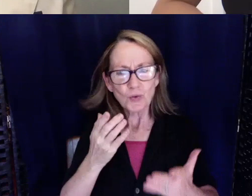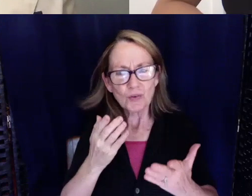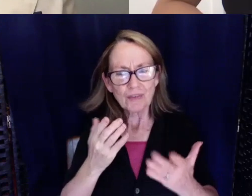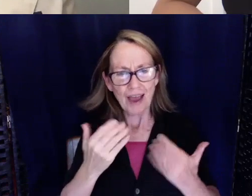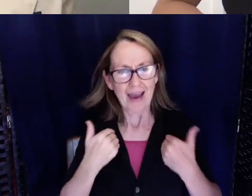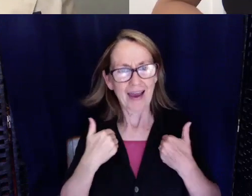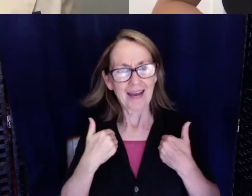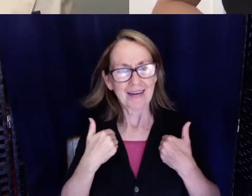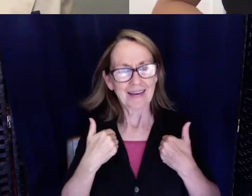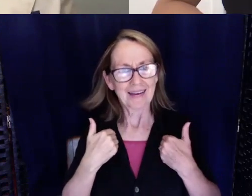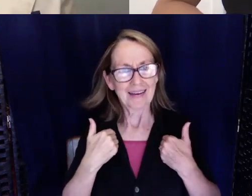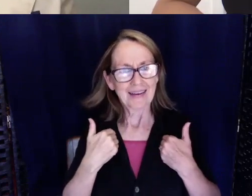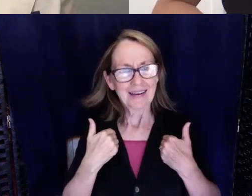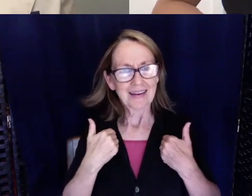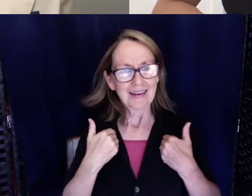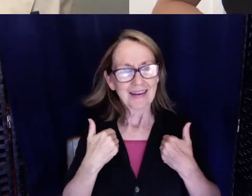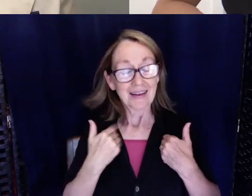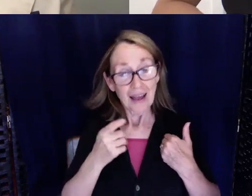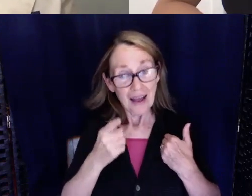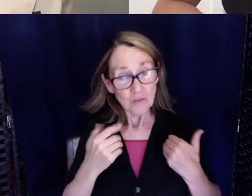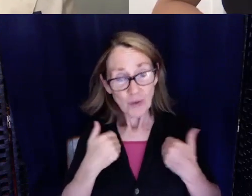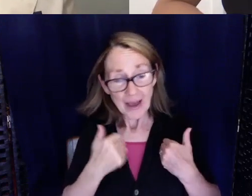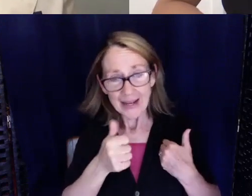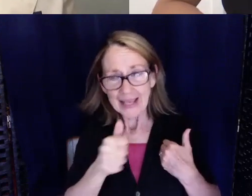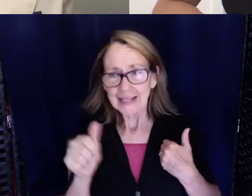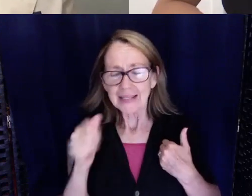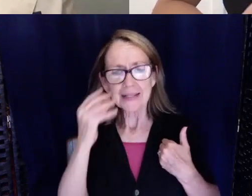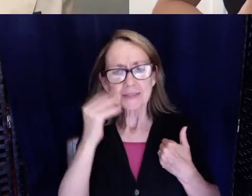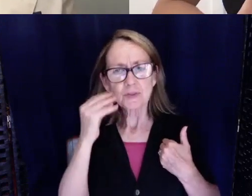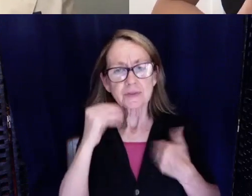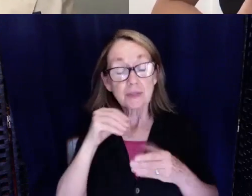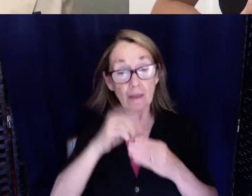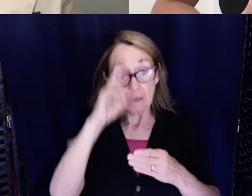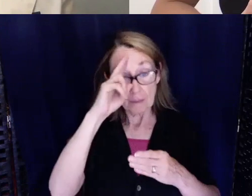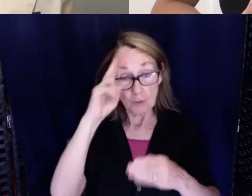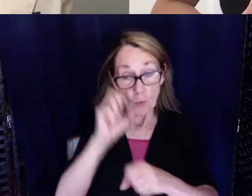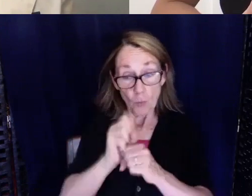Have you had any experiences in the hospital working with doctors?